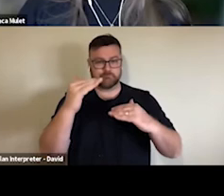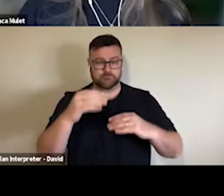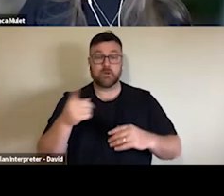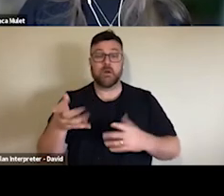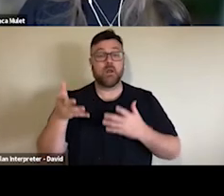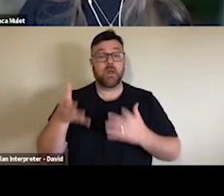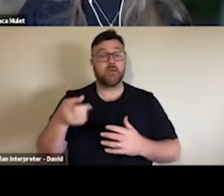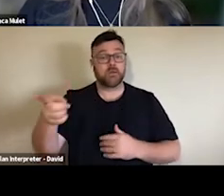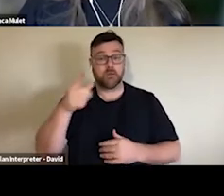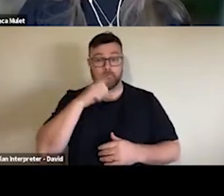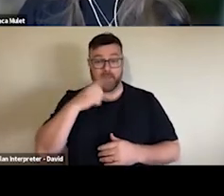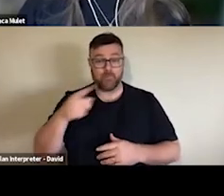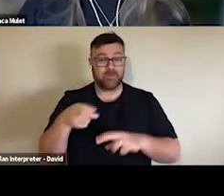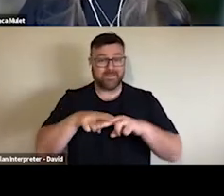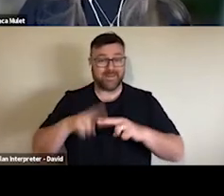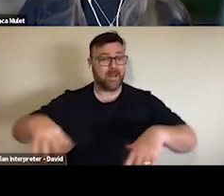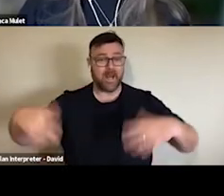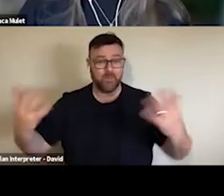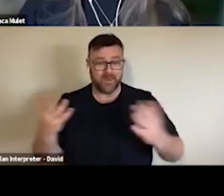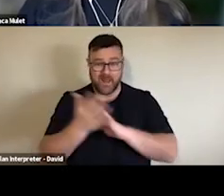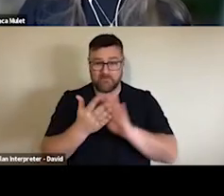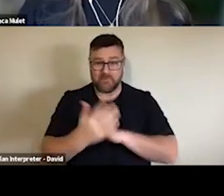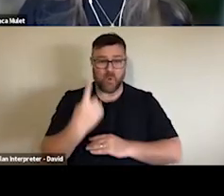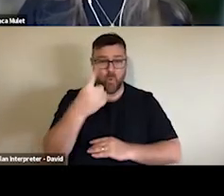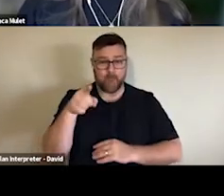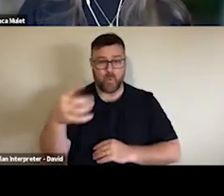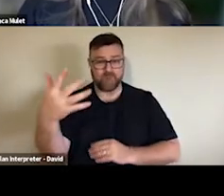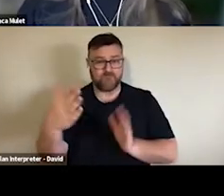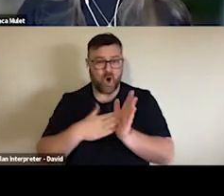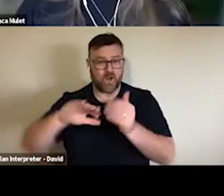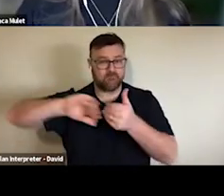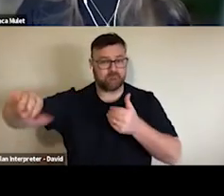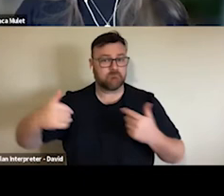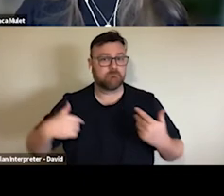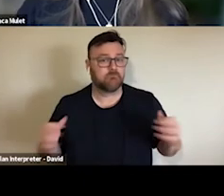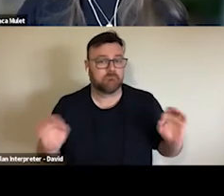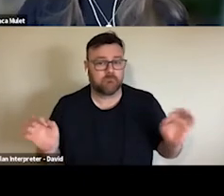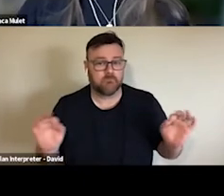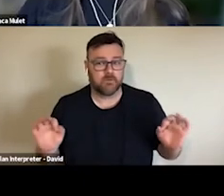a lot of people around, but whether that's borne out in the results will be an interesting thing to see.